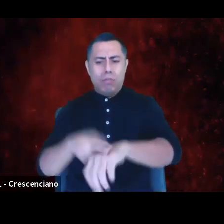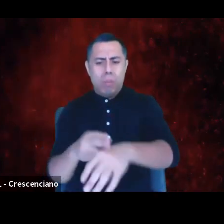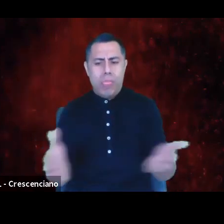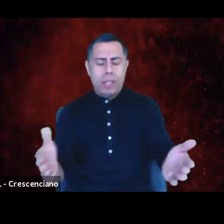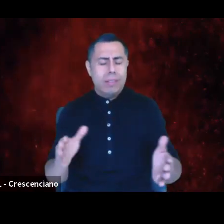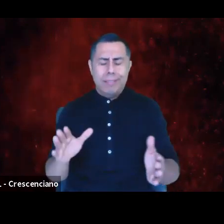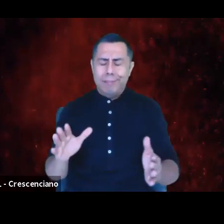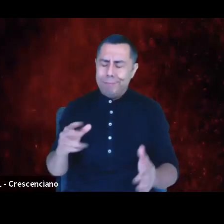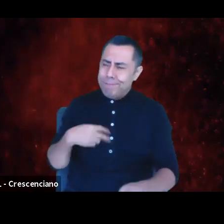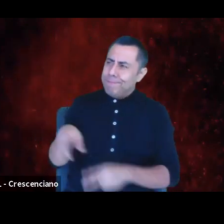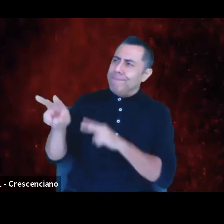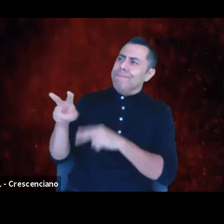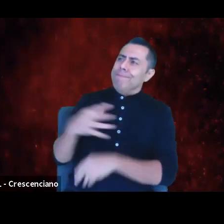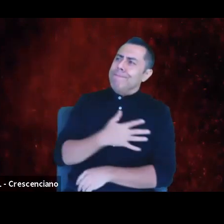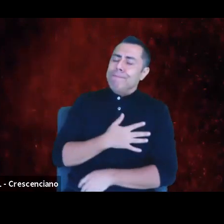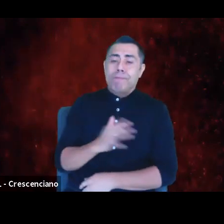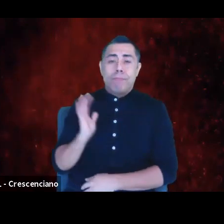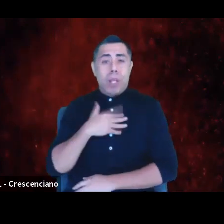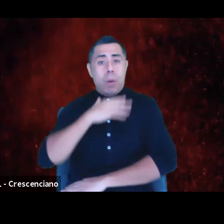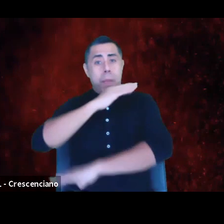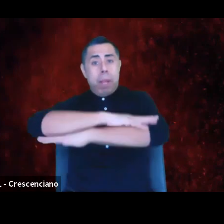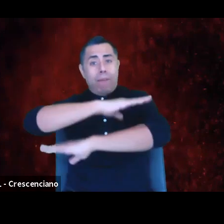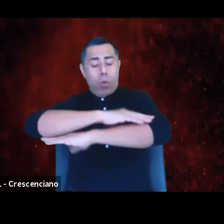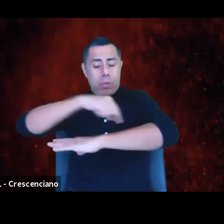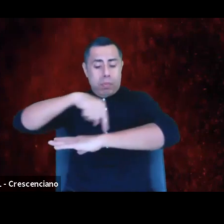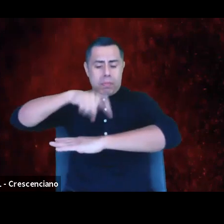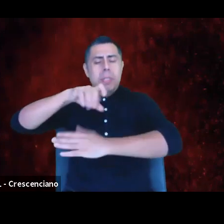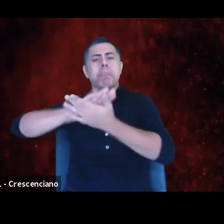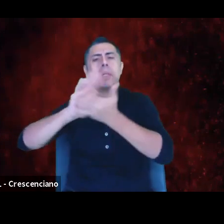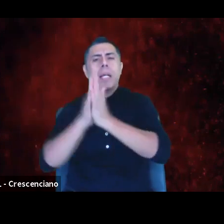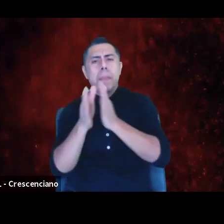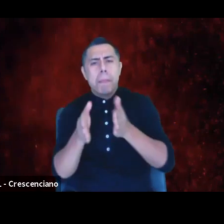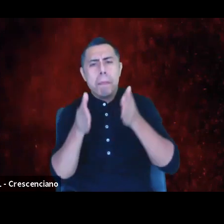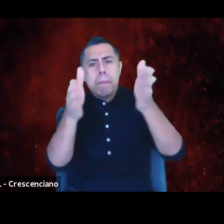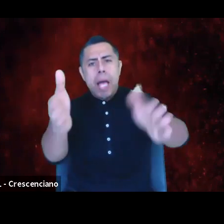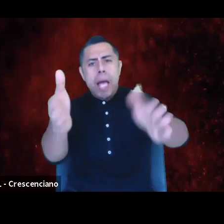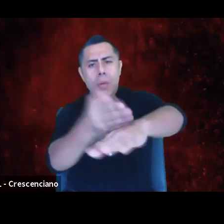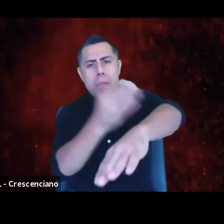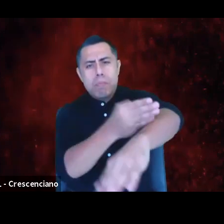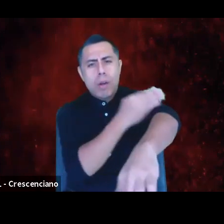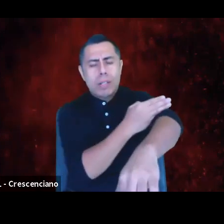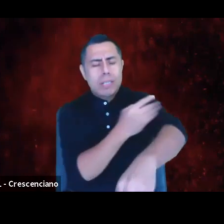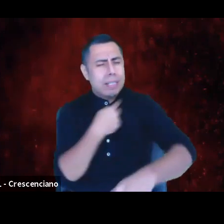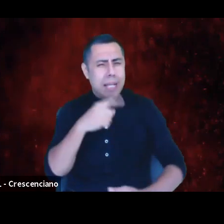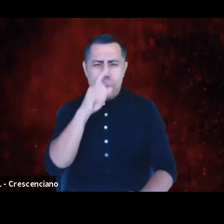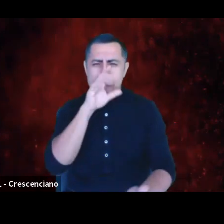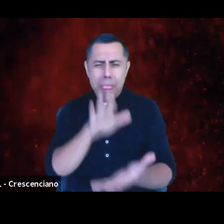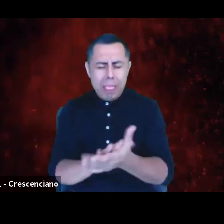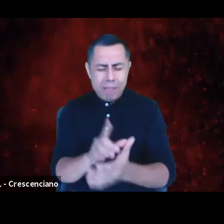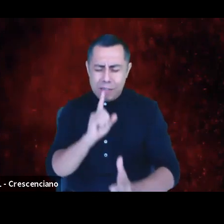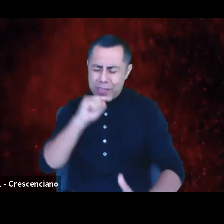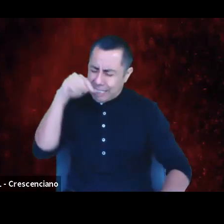Our platforms have to be pathways to progress. I believe that down in my soul, deep in my soul.